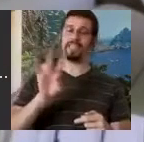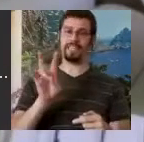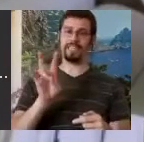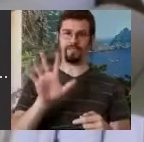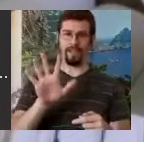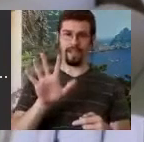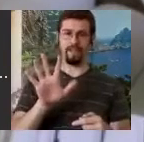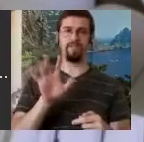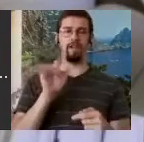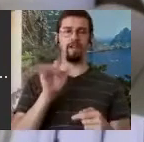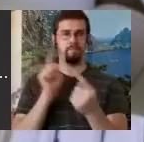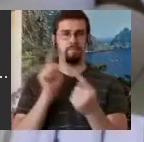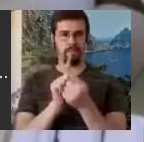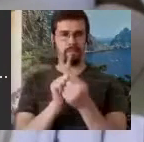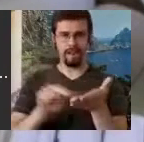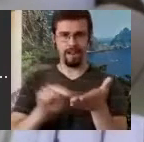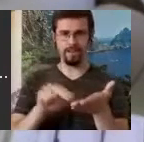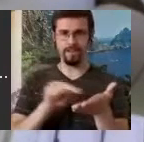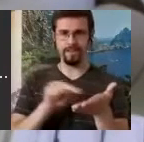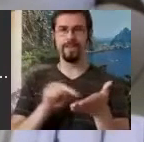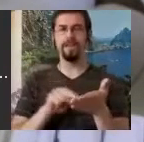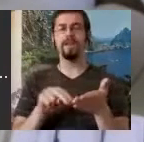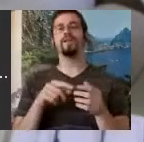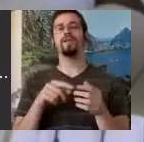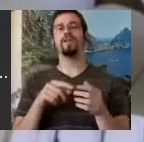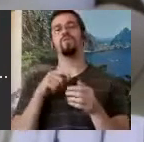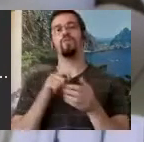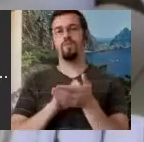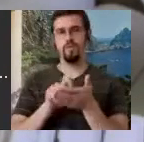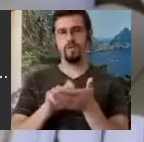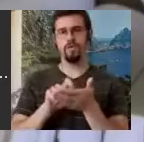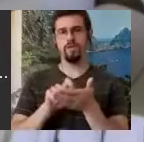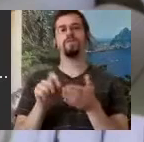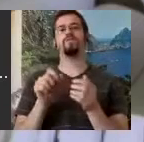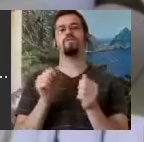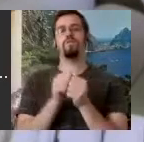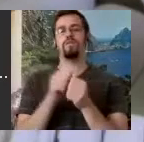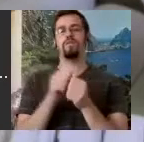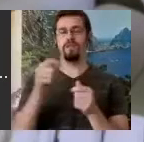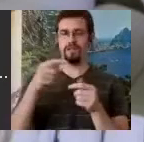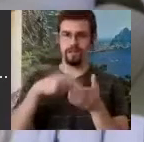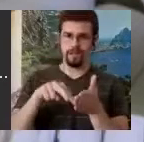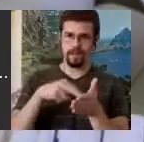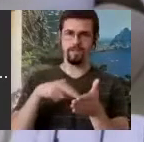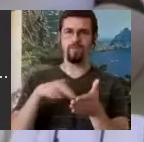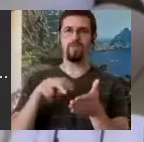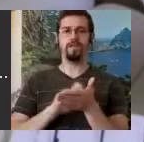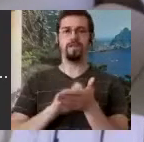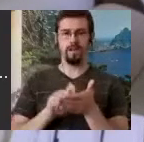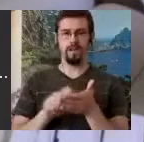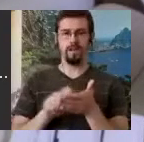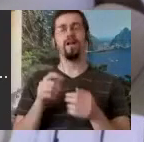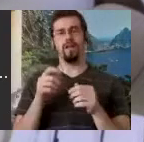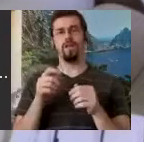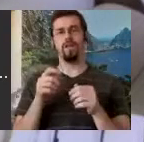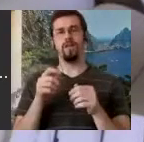dance with me. I came out with a "Notation Supplement" to improve this book. The